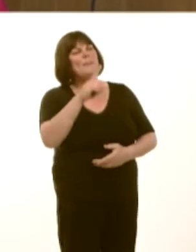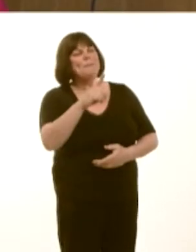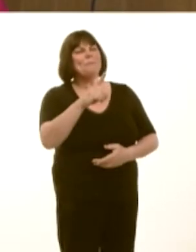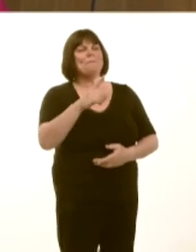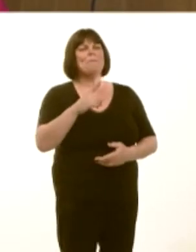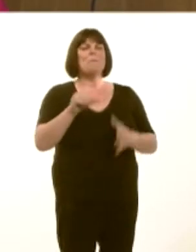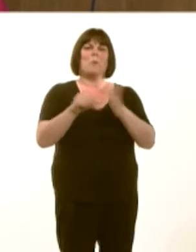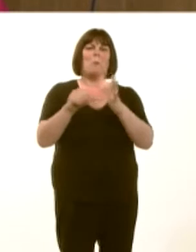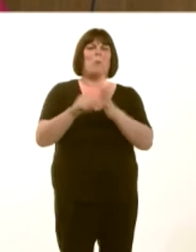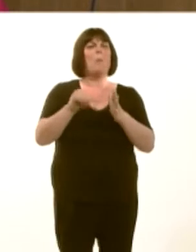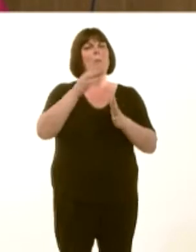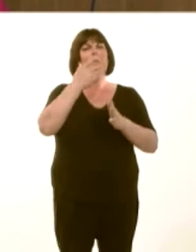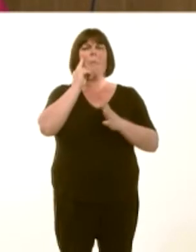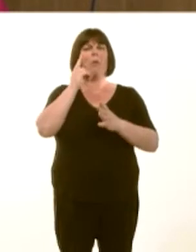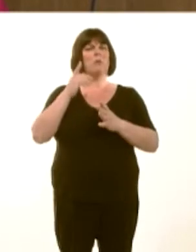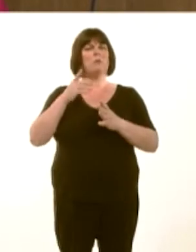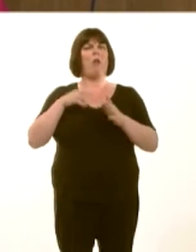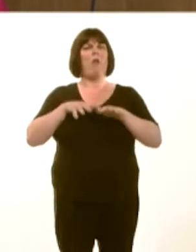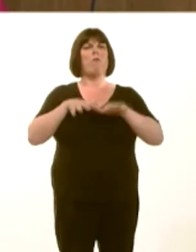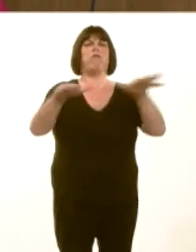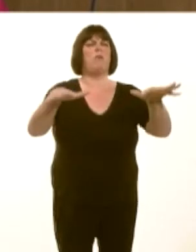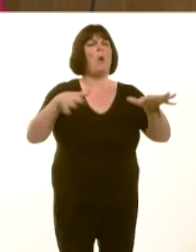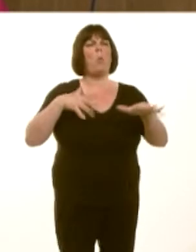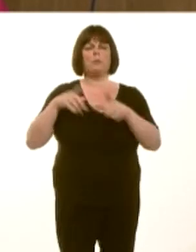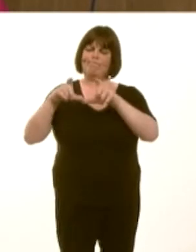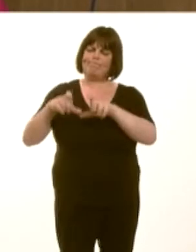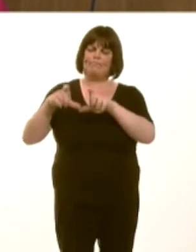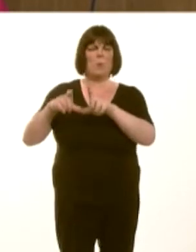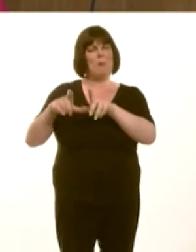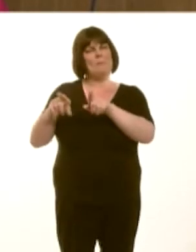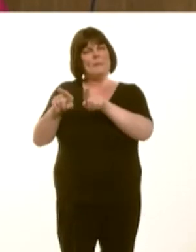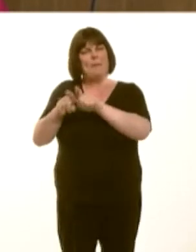are people of a like background. Itís human nature to do that.